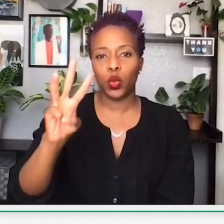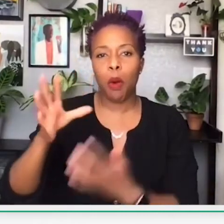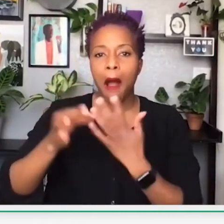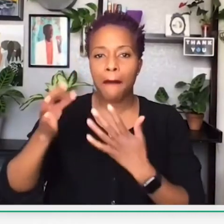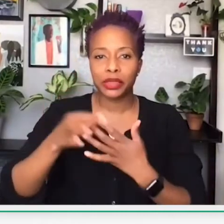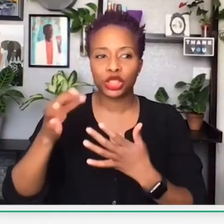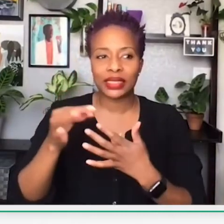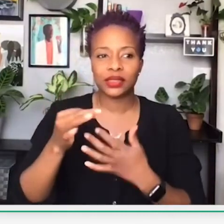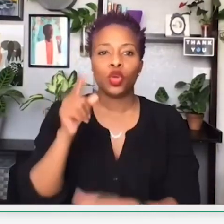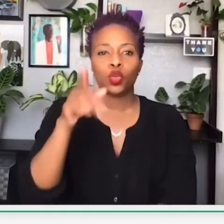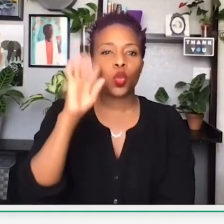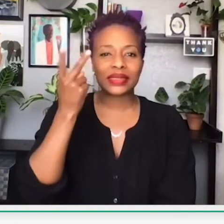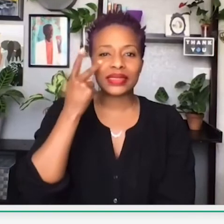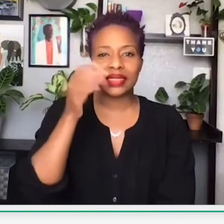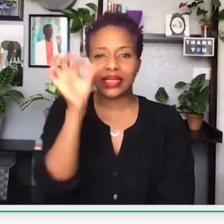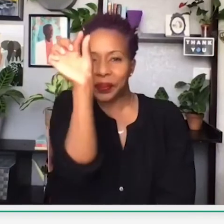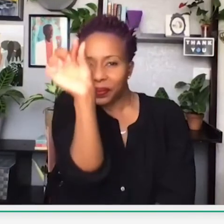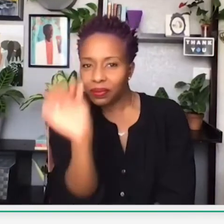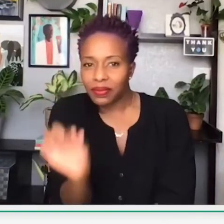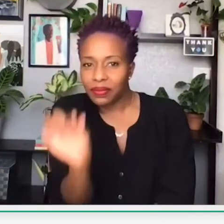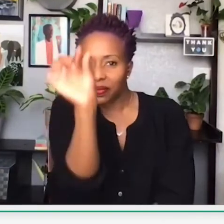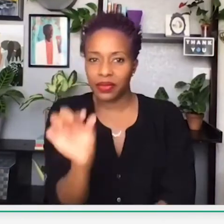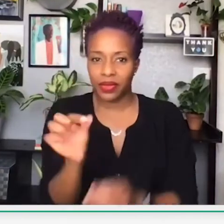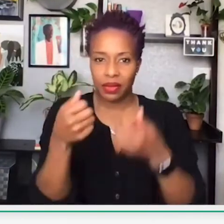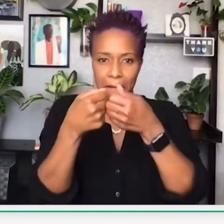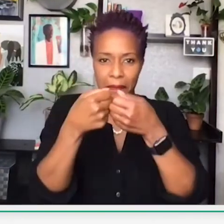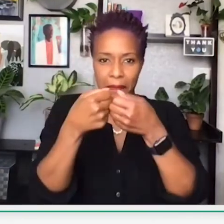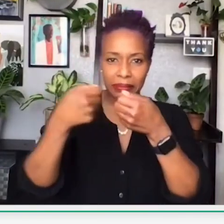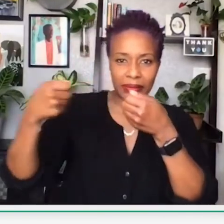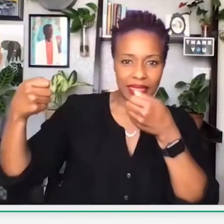just play around with your view options, and you'll be able to see a